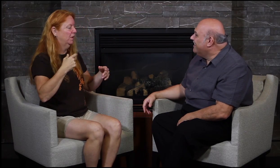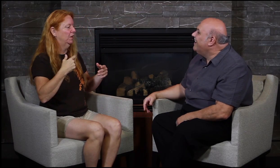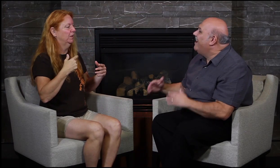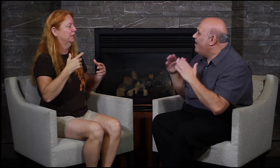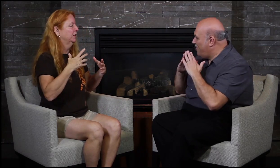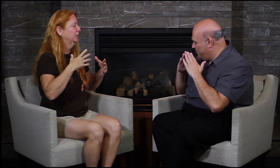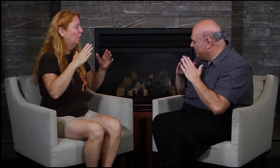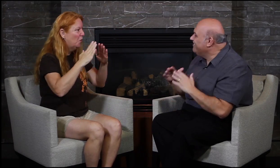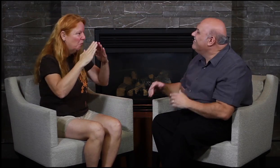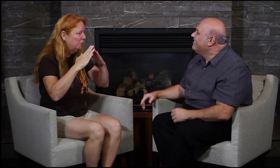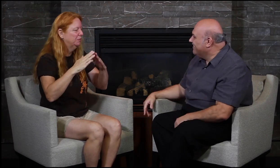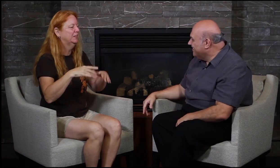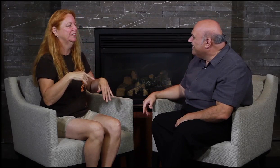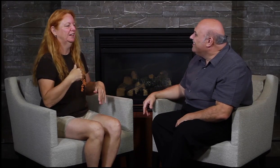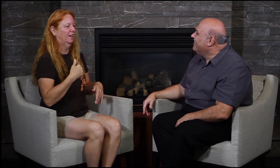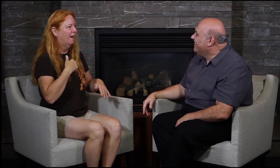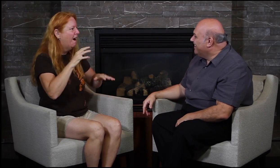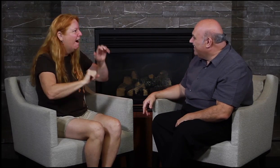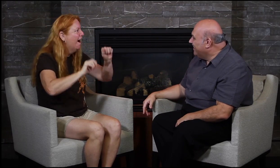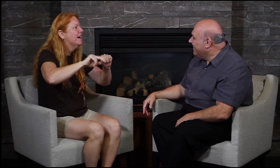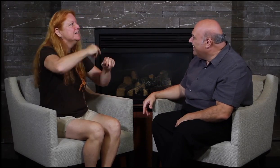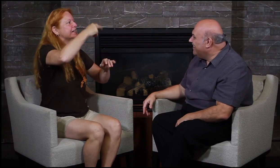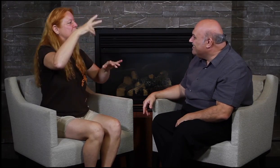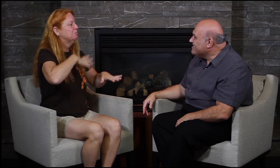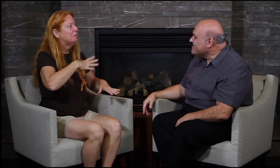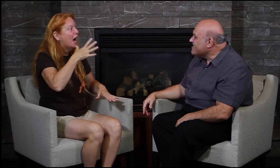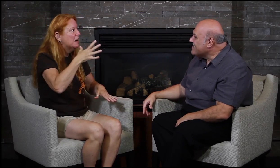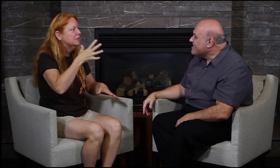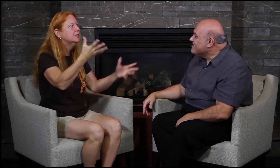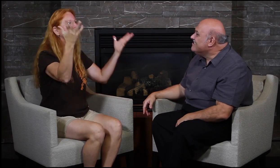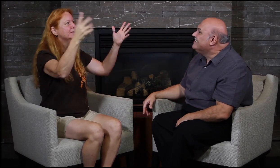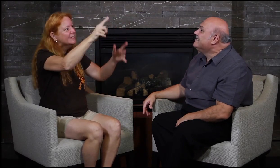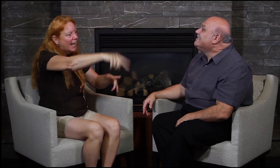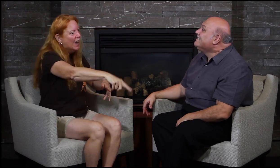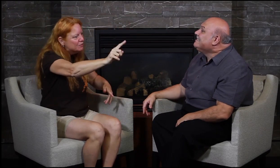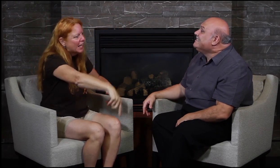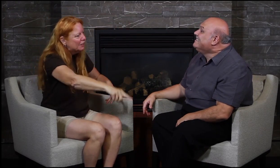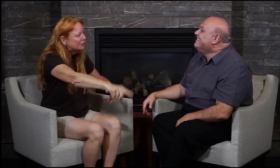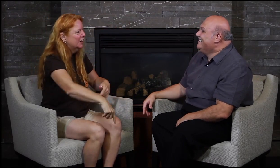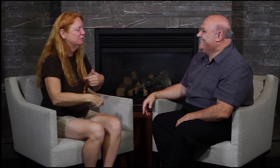on houses too! My mom freaked out about it.